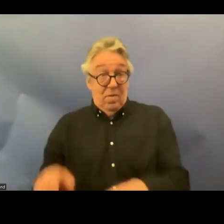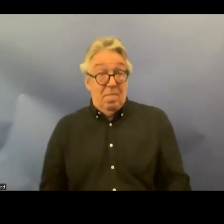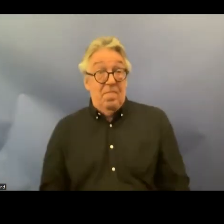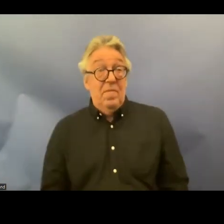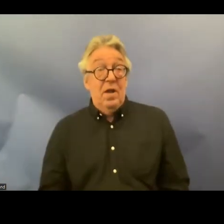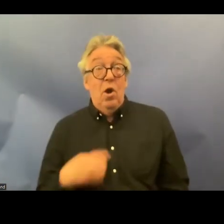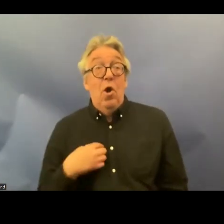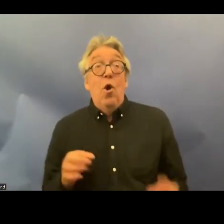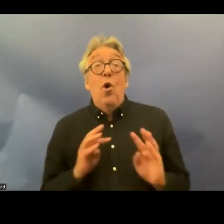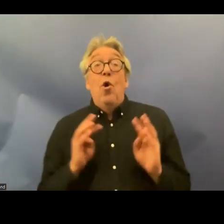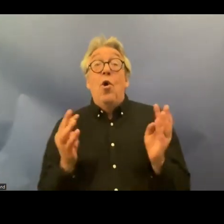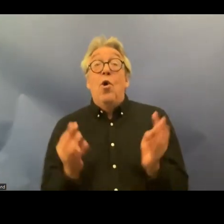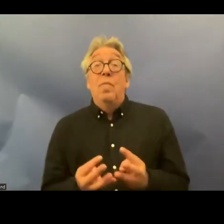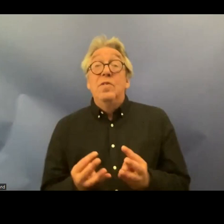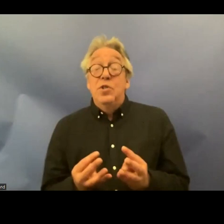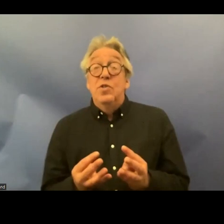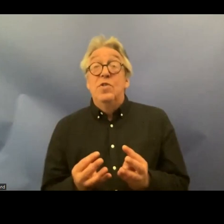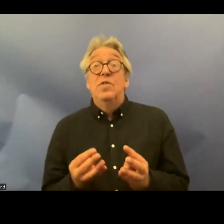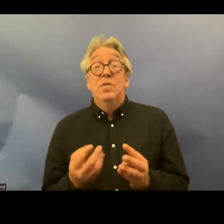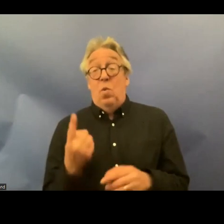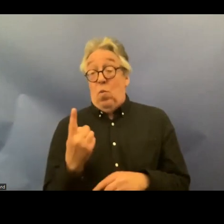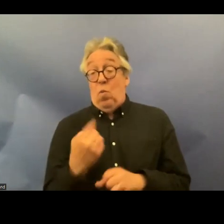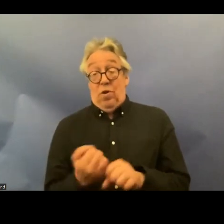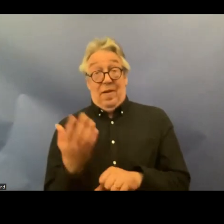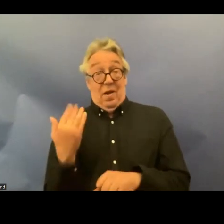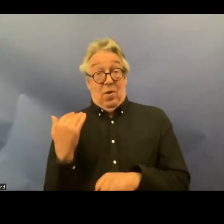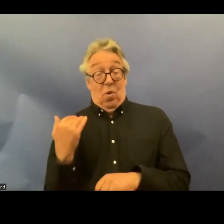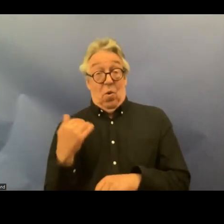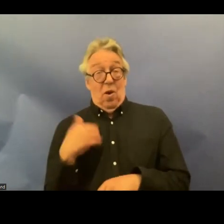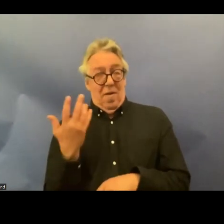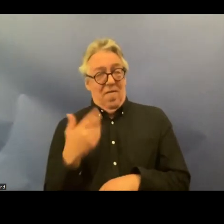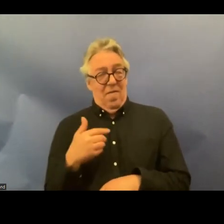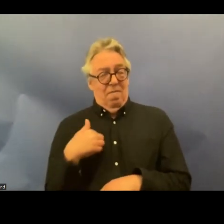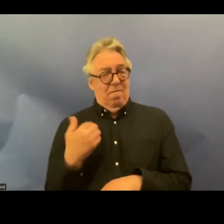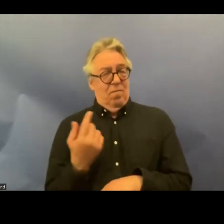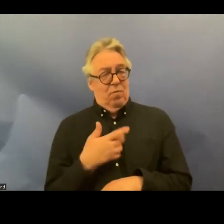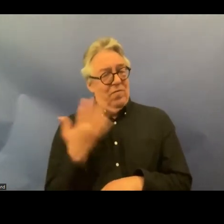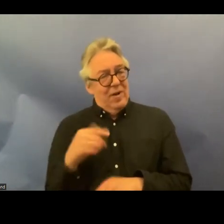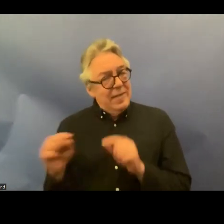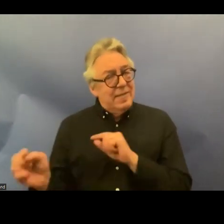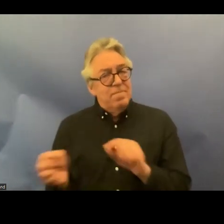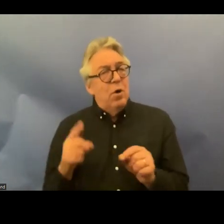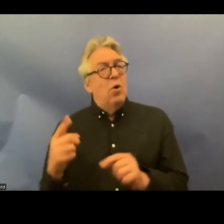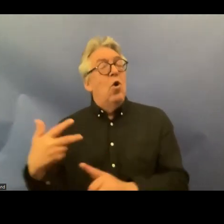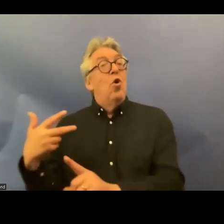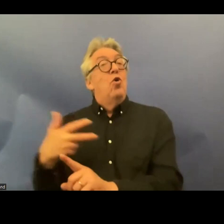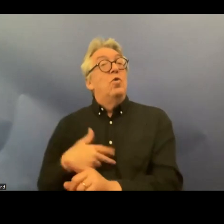year ago about um we dealt with one of the uh the social rights uh basically